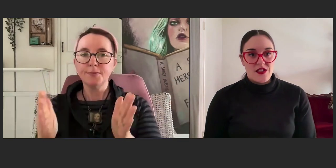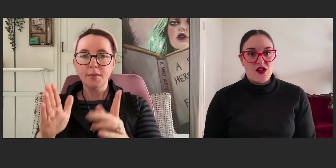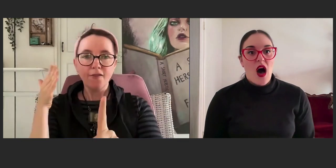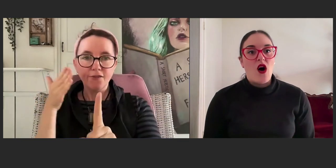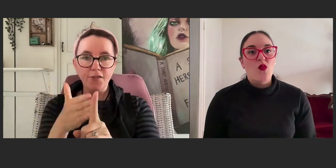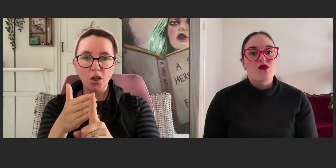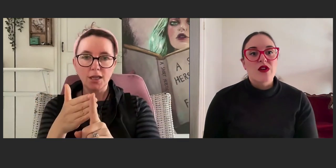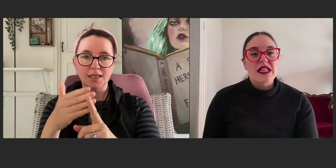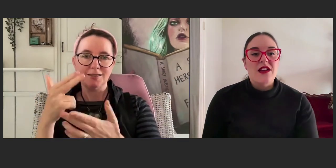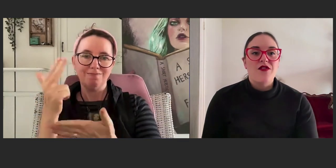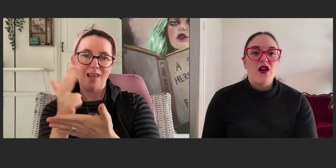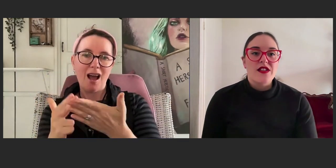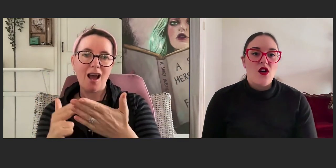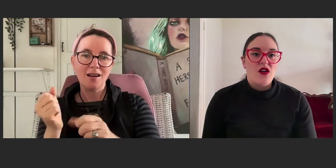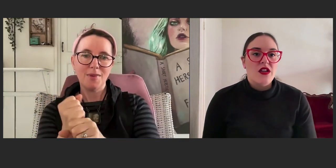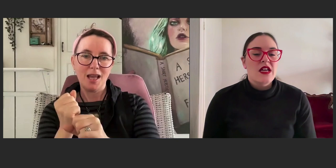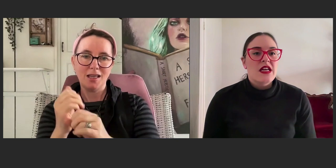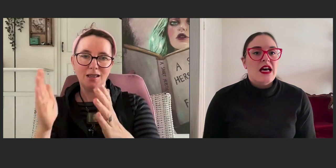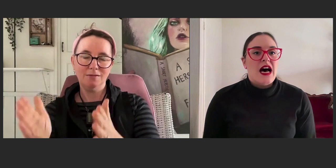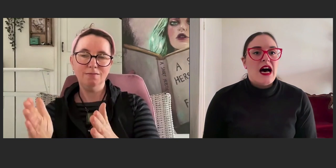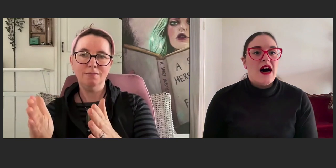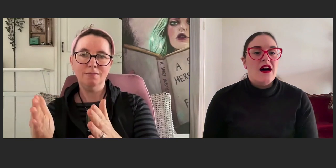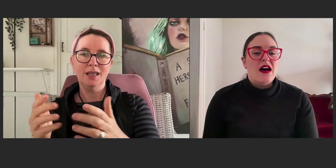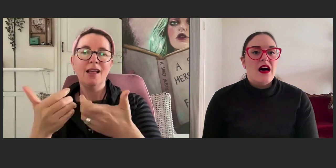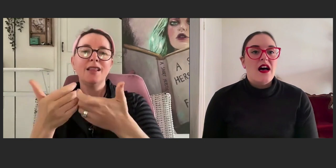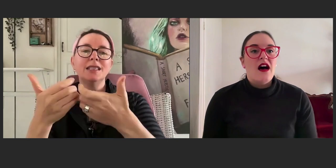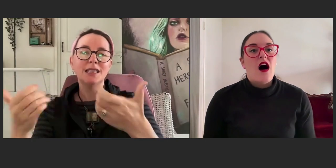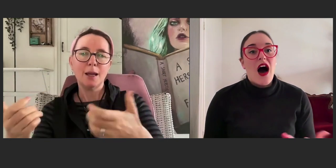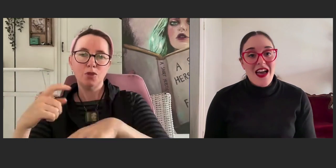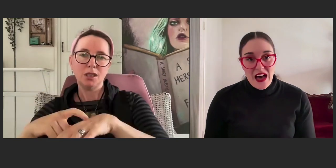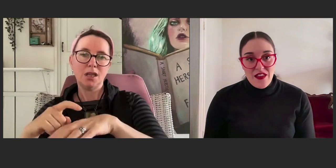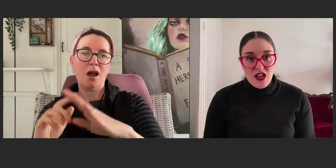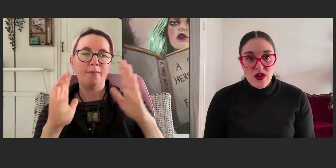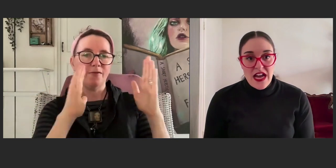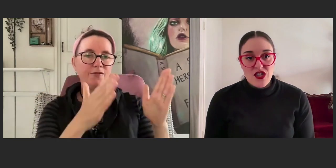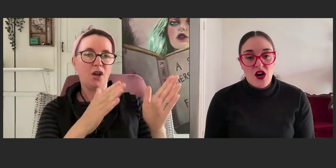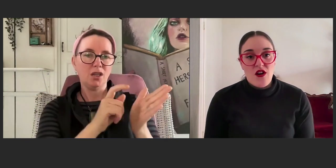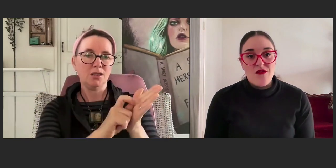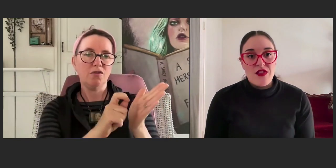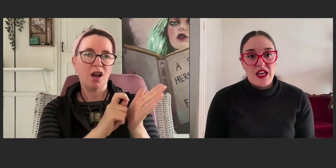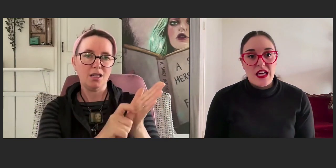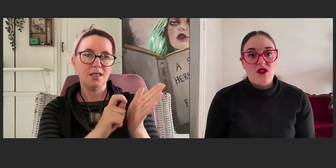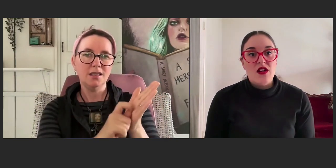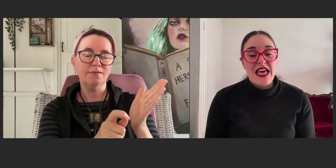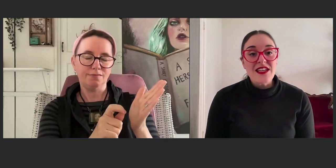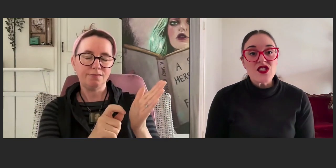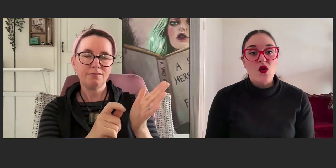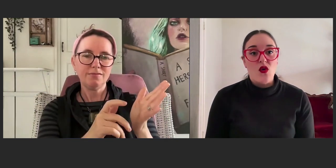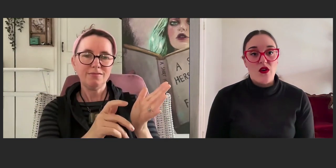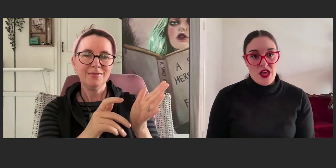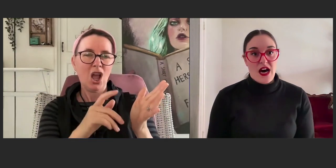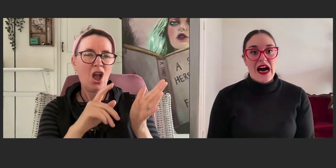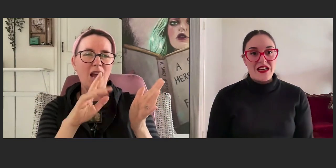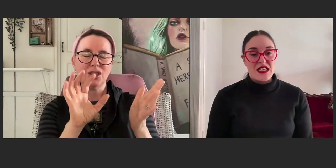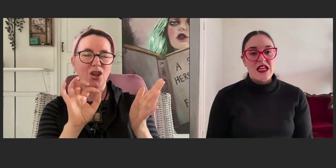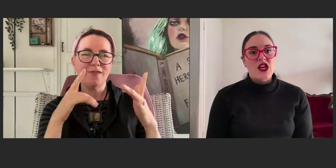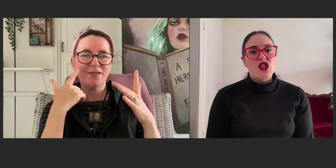So, I'll really focus on either the creation of the text or the art.